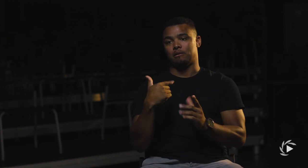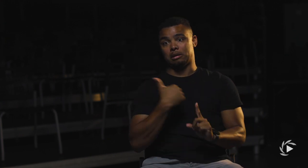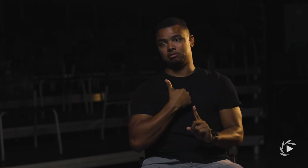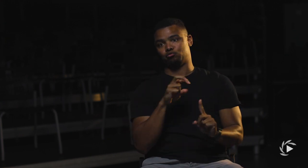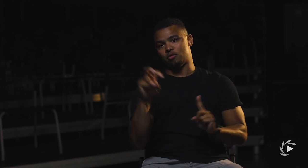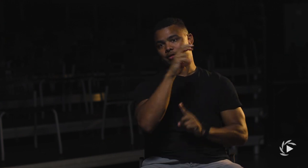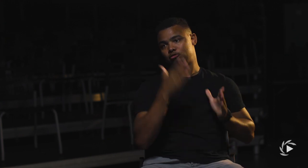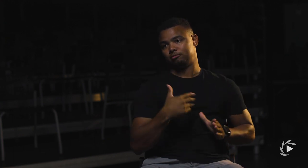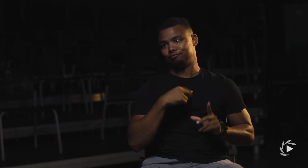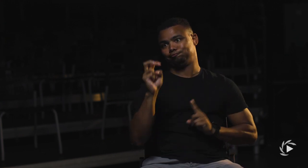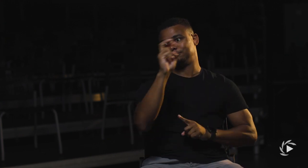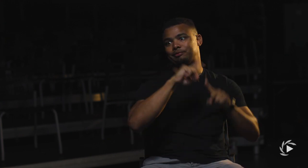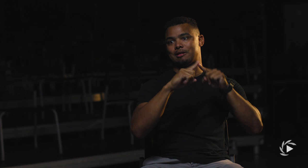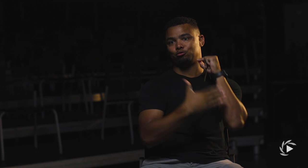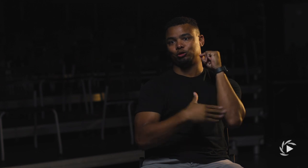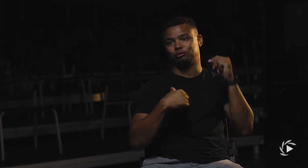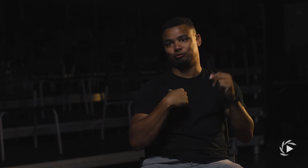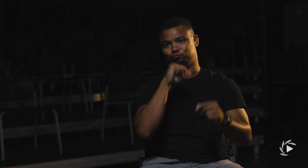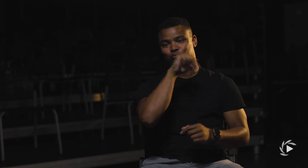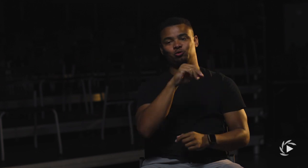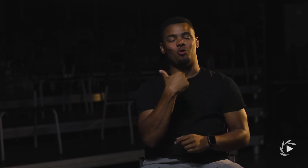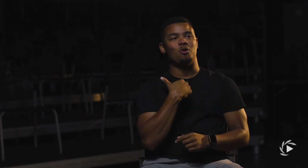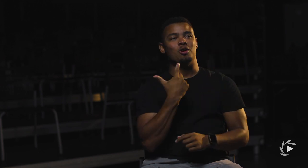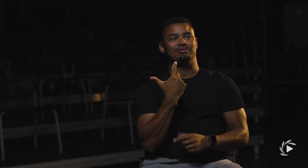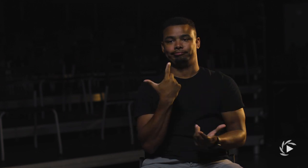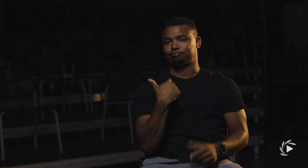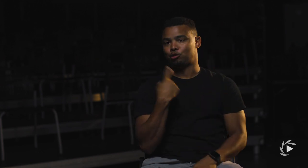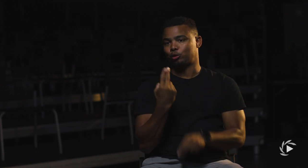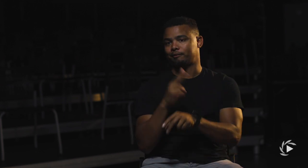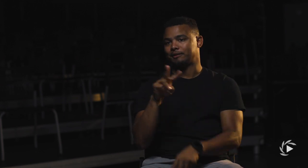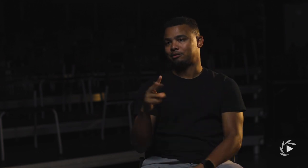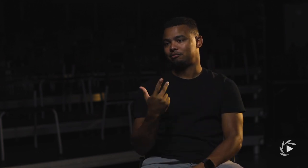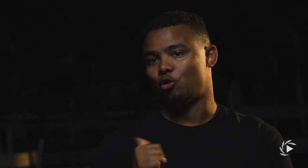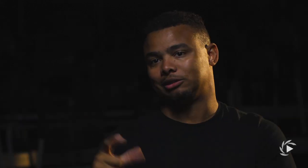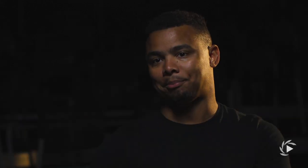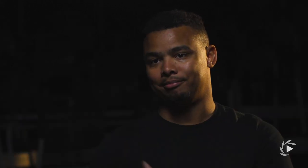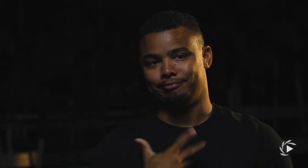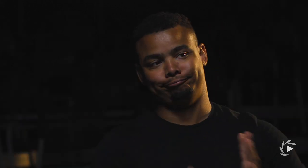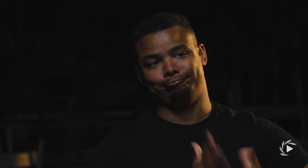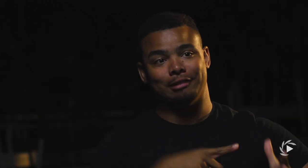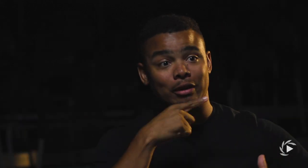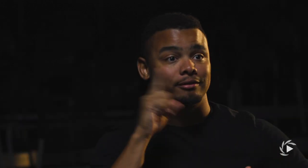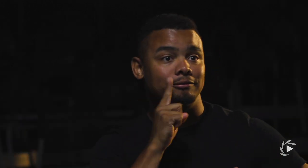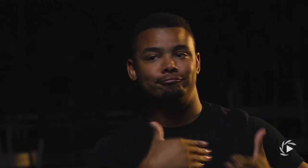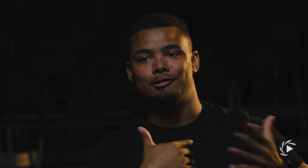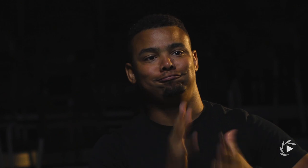I travel all over the country and I always use Visual Vernacular all the time. It doesn't matter who I'm talking to,